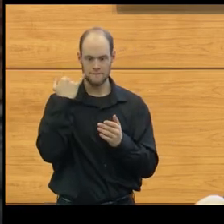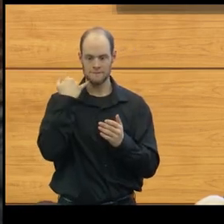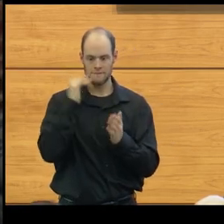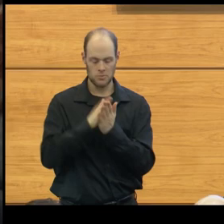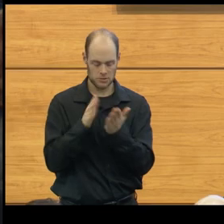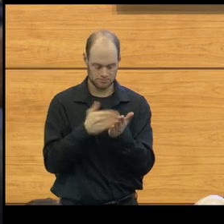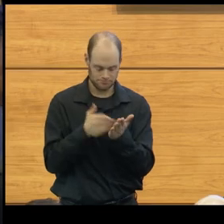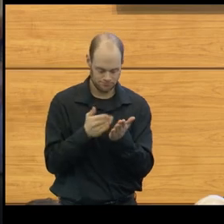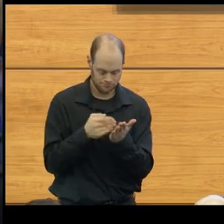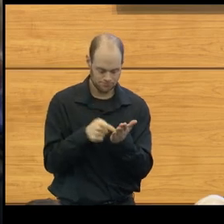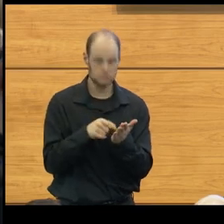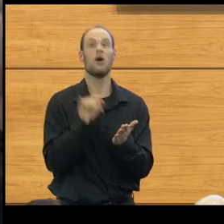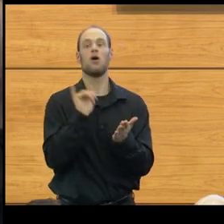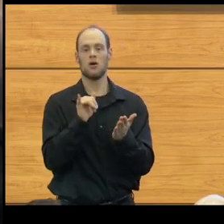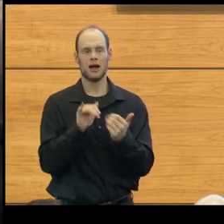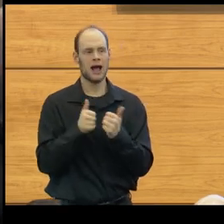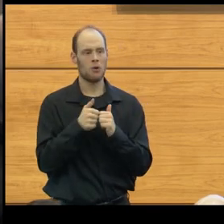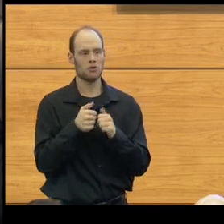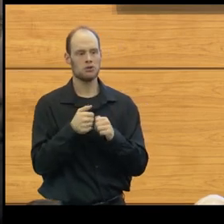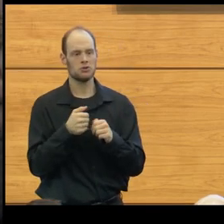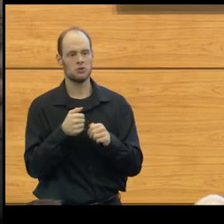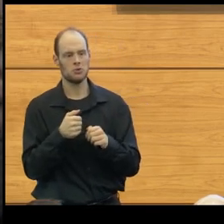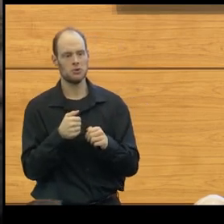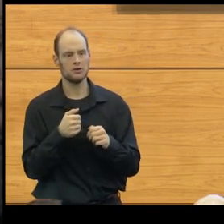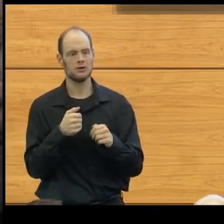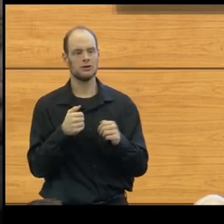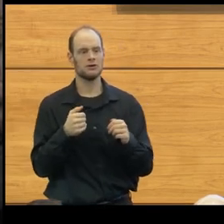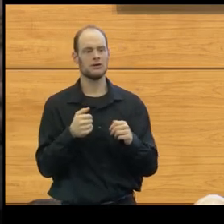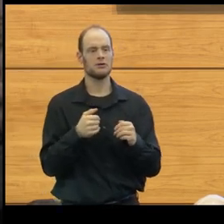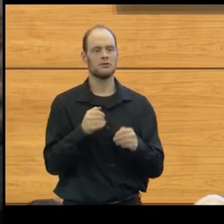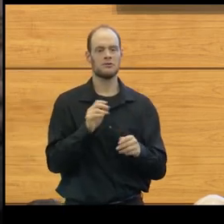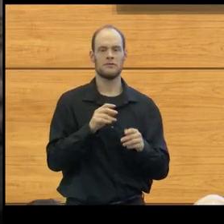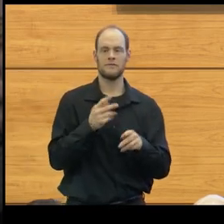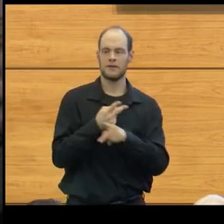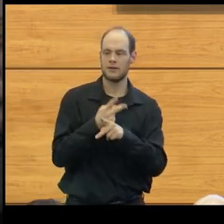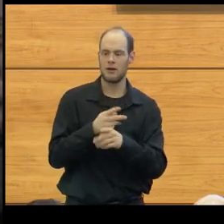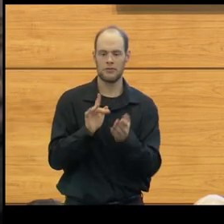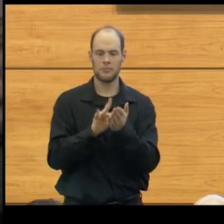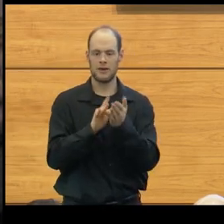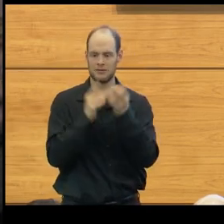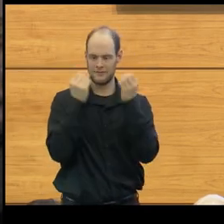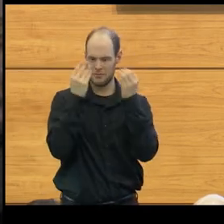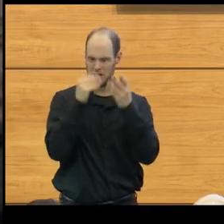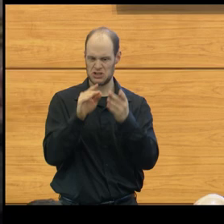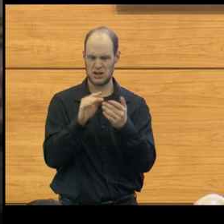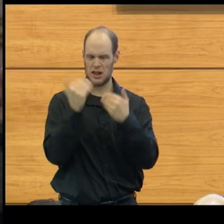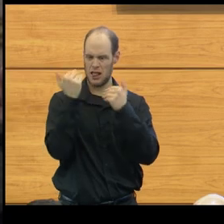How would you assess the widespread availability of medical information on the internet, for example?